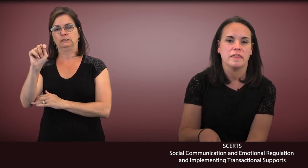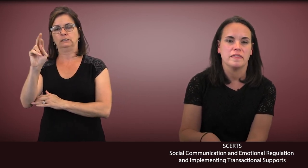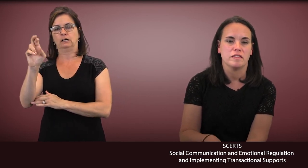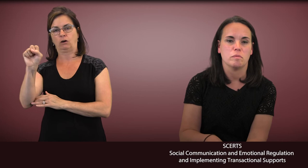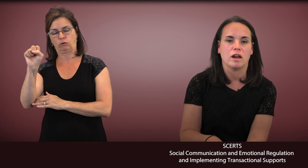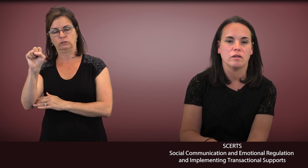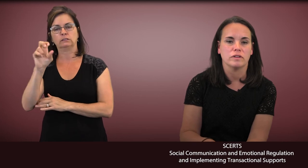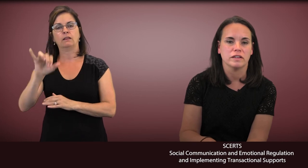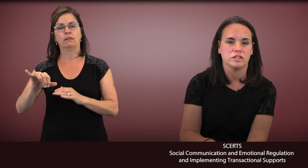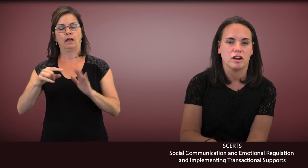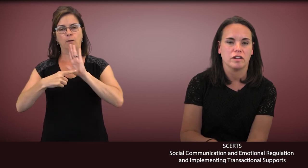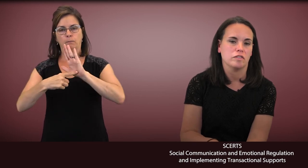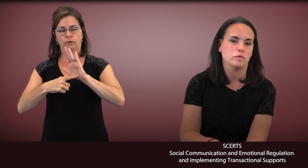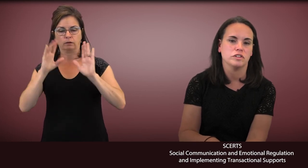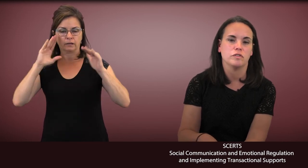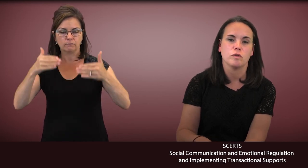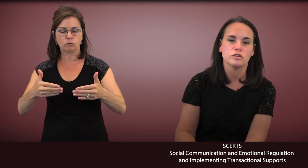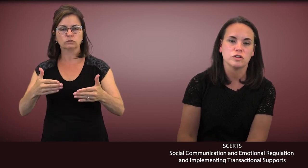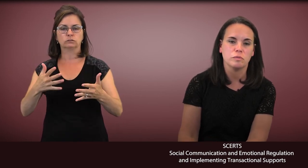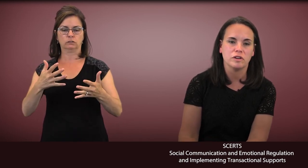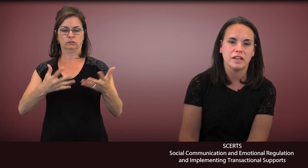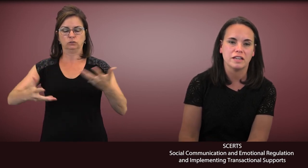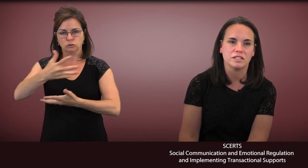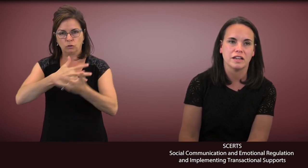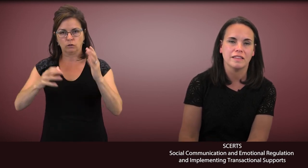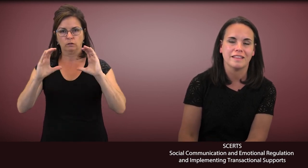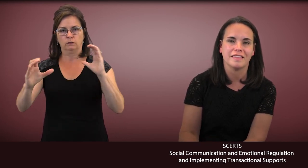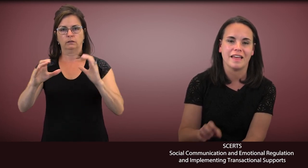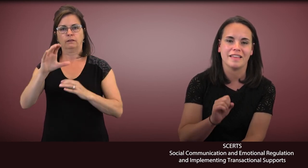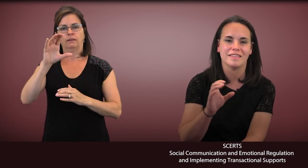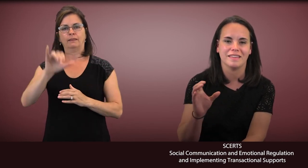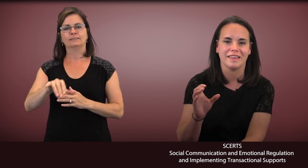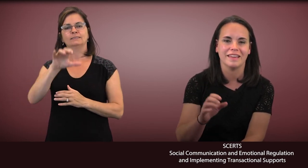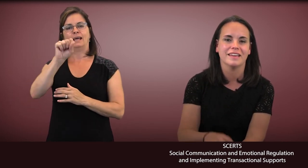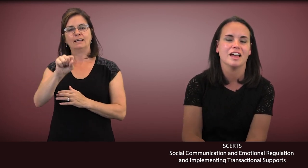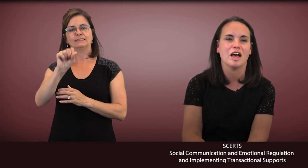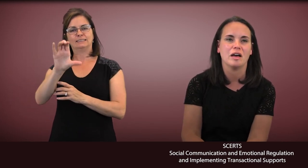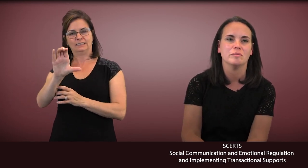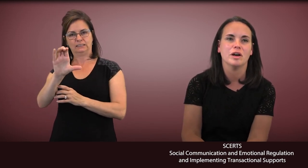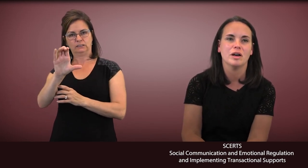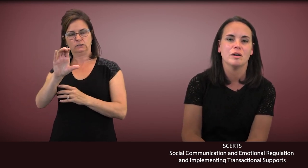that this model really targets which is social communication that's the "SC",